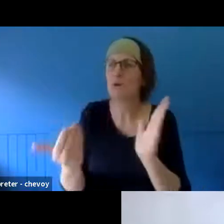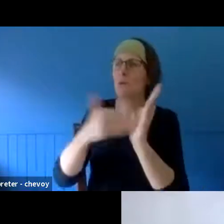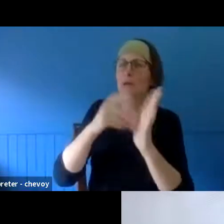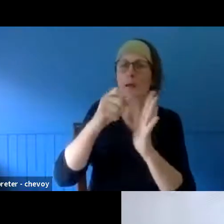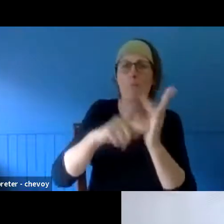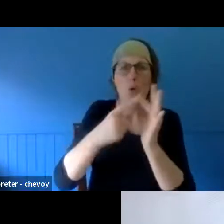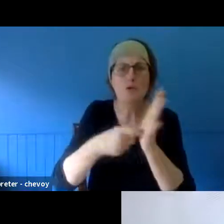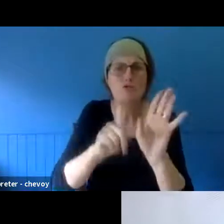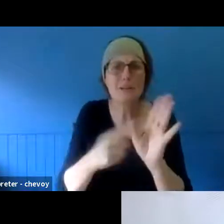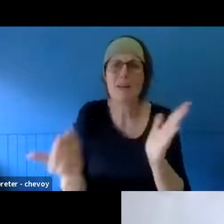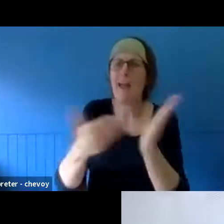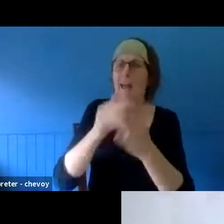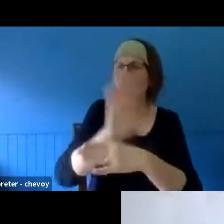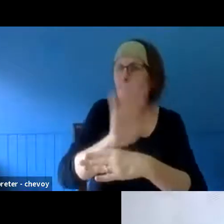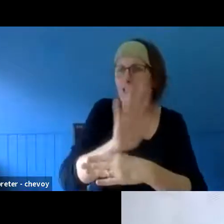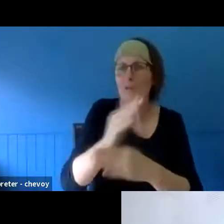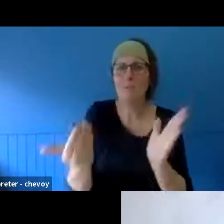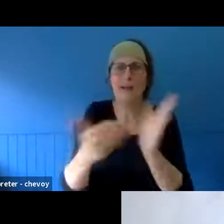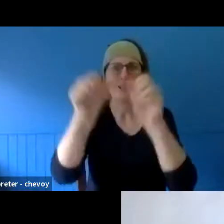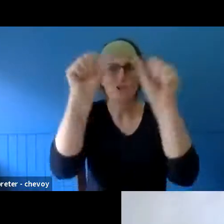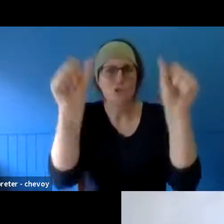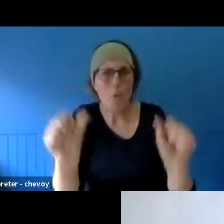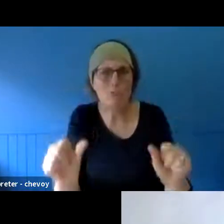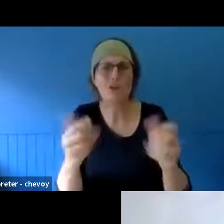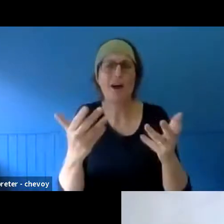Sculpture, light, projections - all sorts of things.